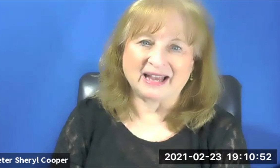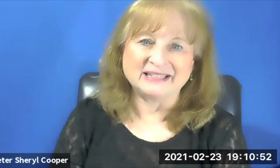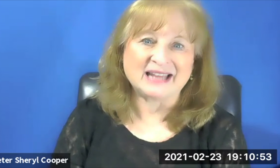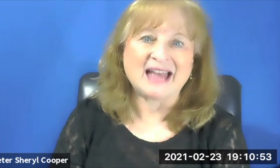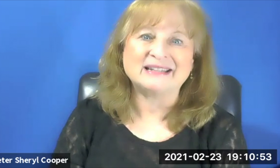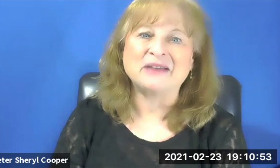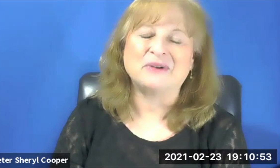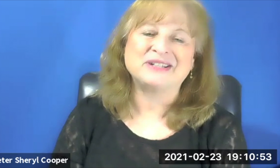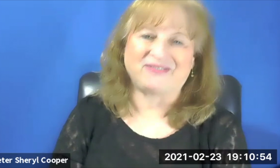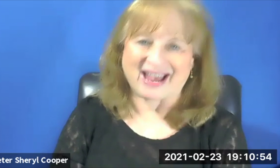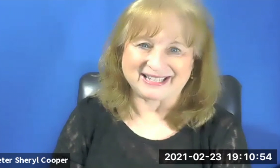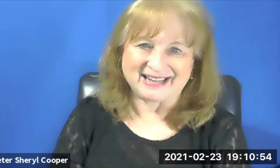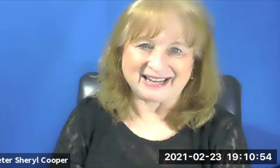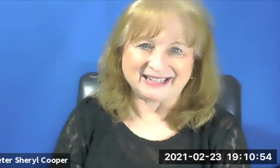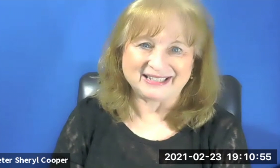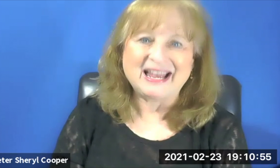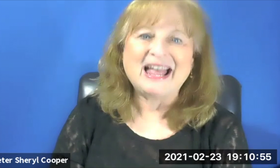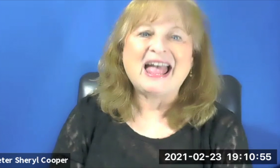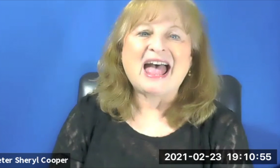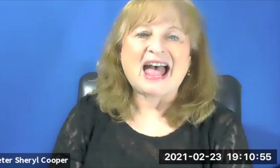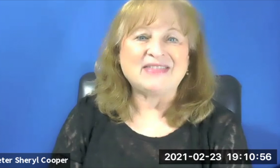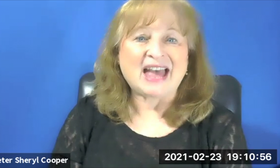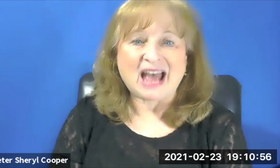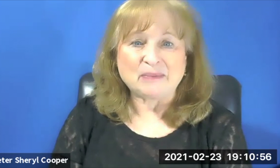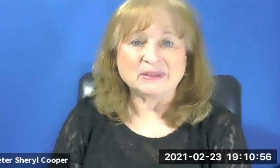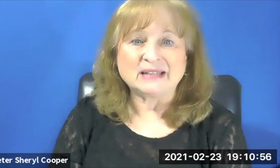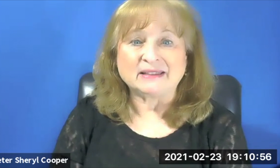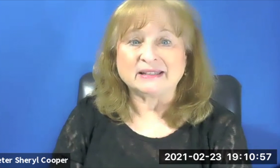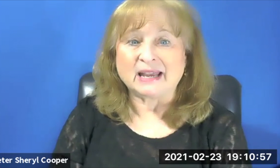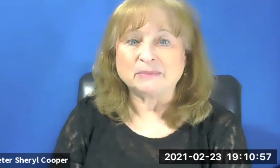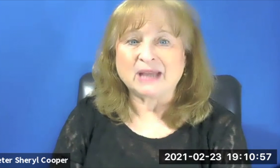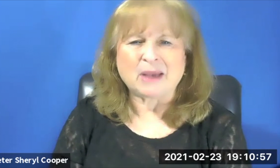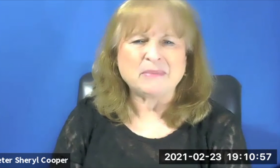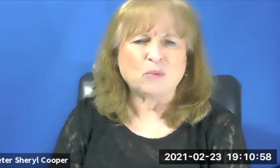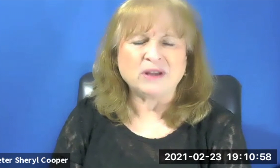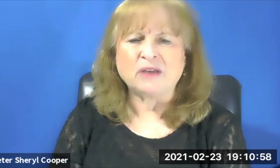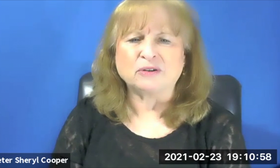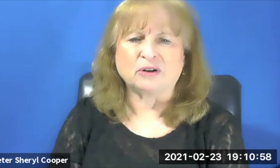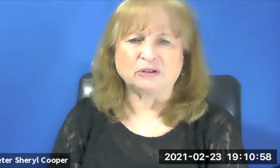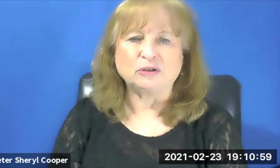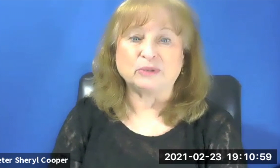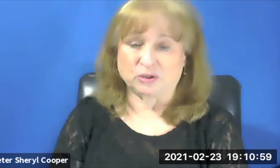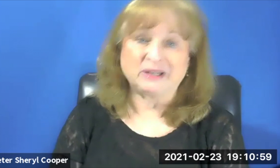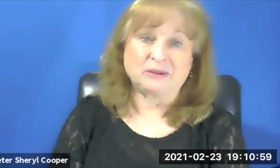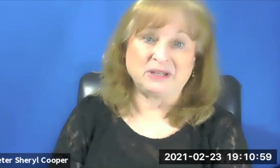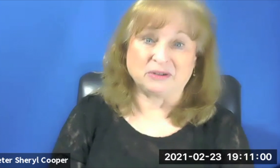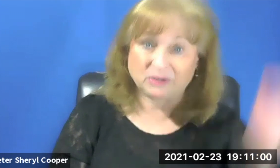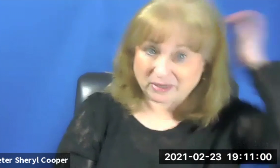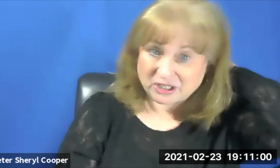, and I was fascinated. And that happened at the same time -- I met one other girl who was 23 years old, and